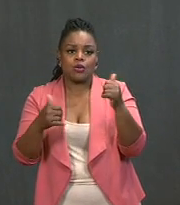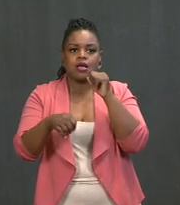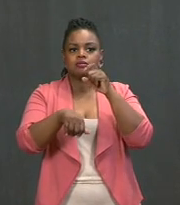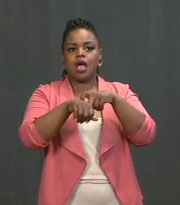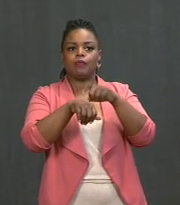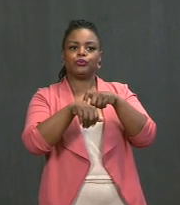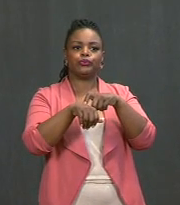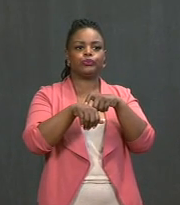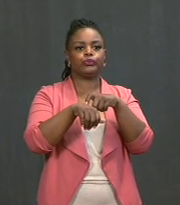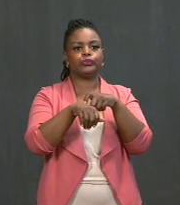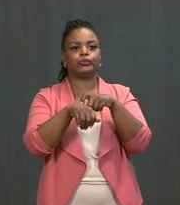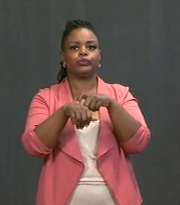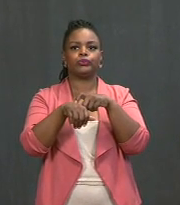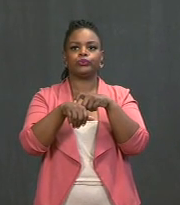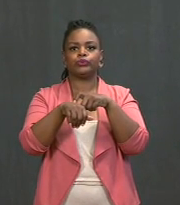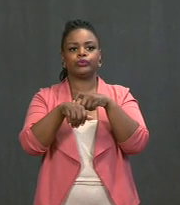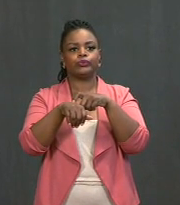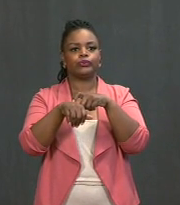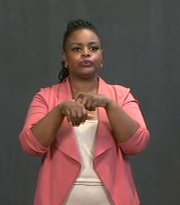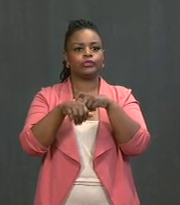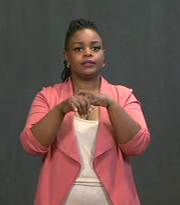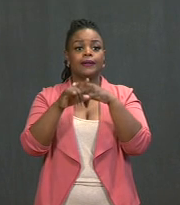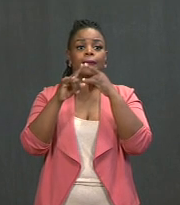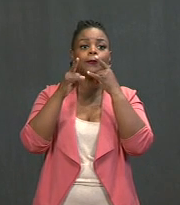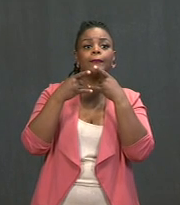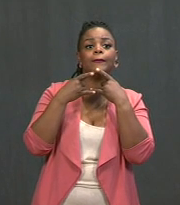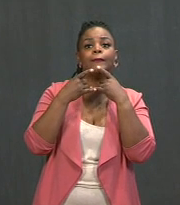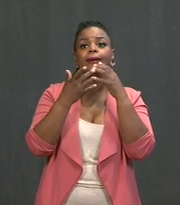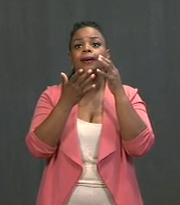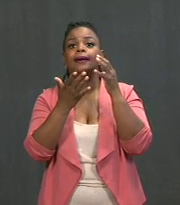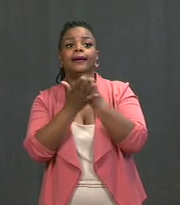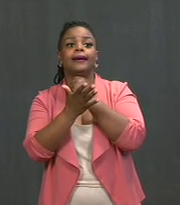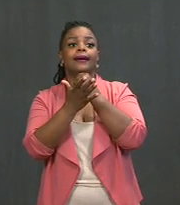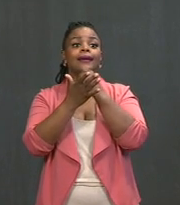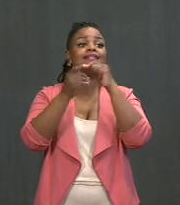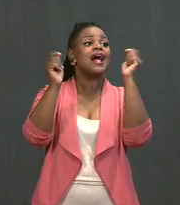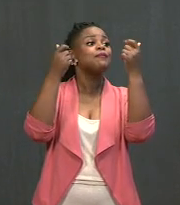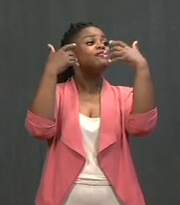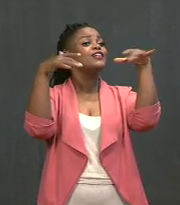Now is not the time to celebrate. It's time to do what we do best as a country: